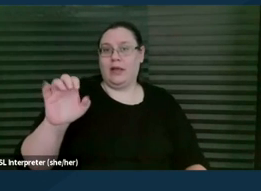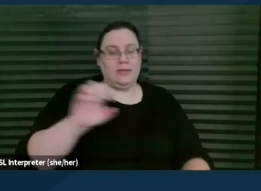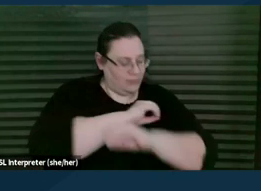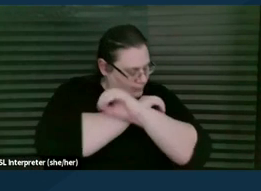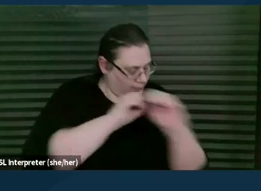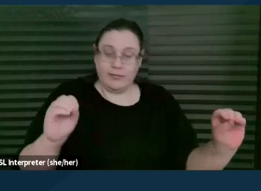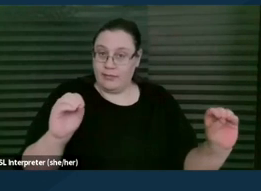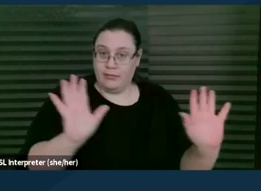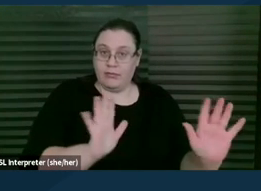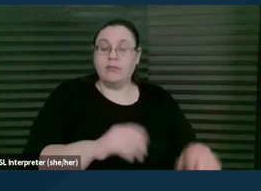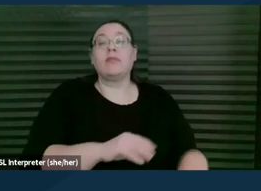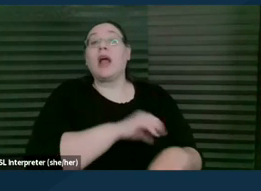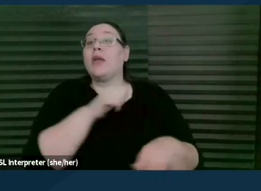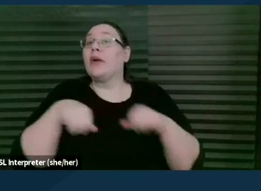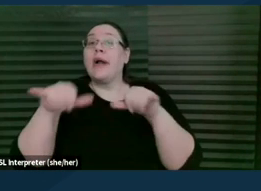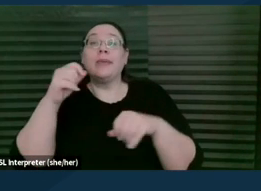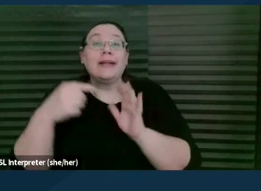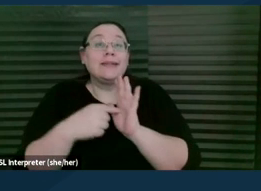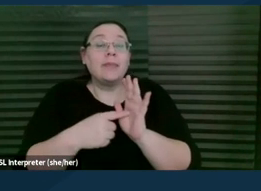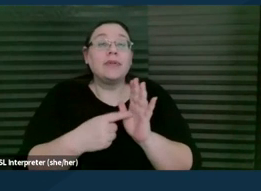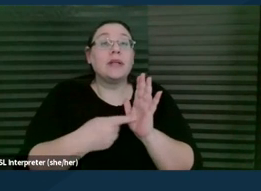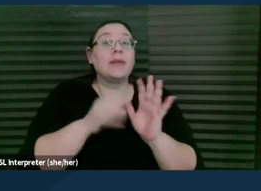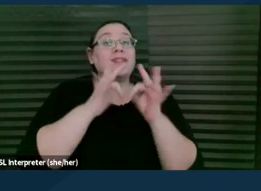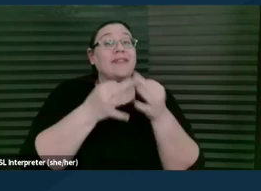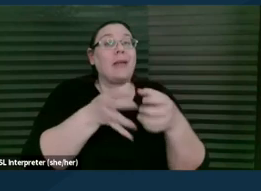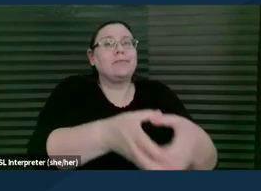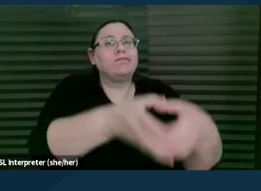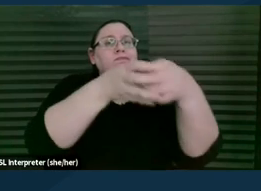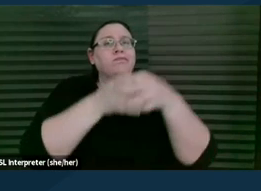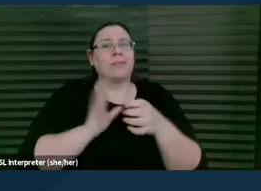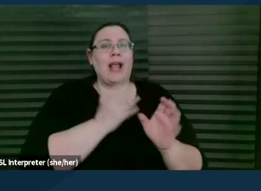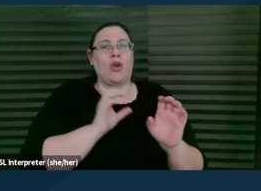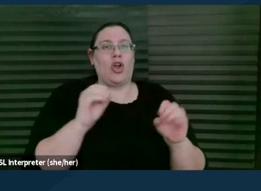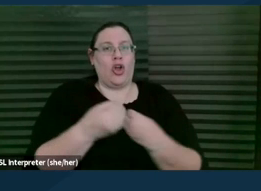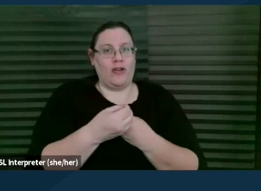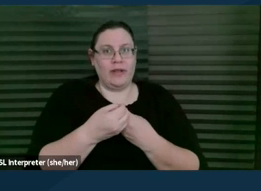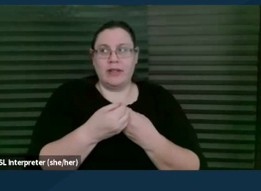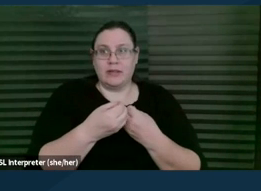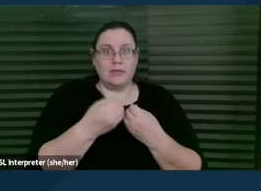it's families sometimes walk into our offices and often they do that because they're in a crisis